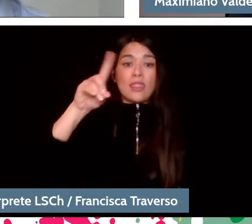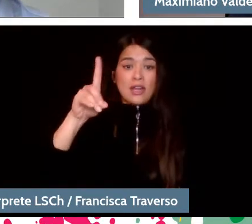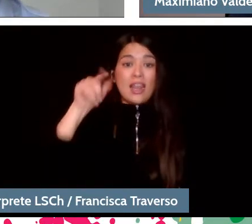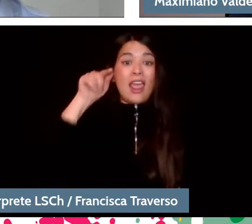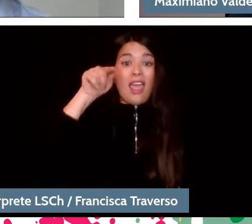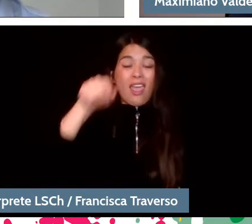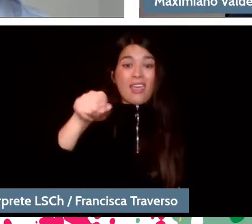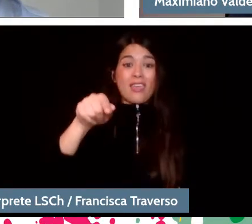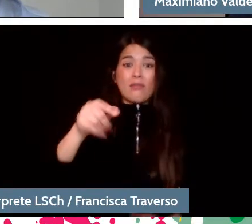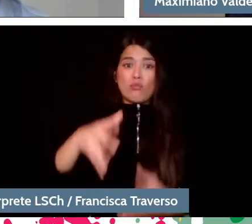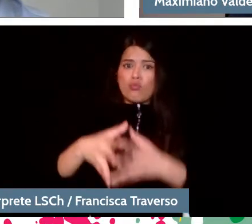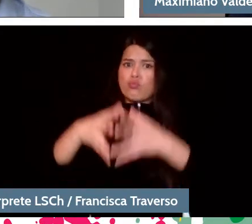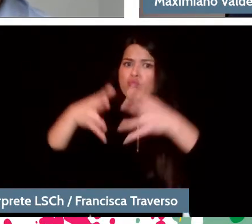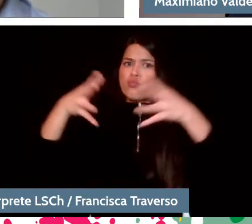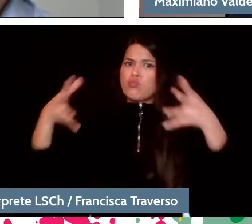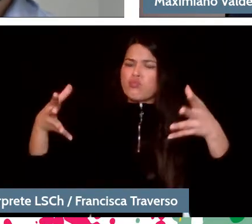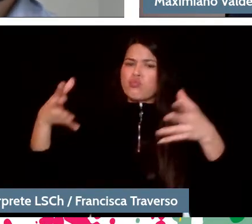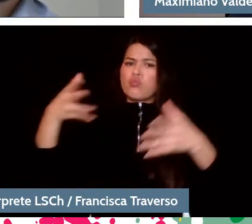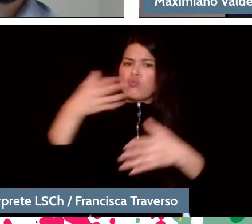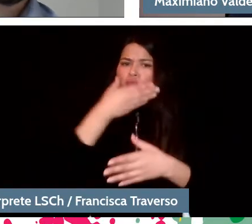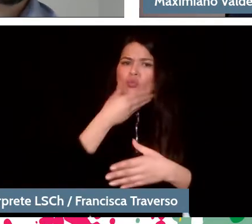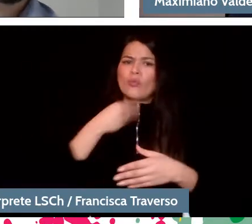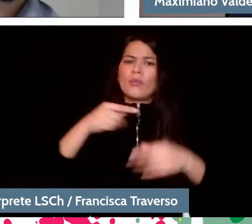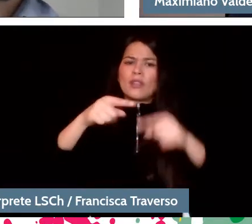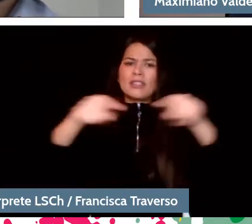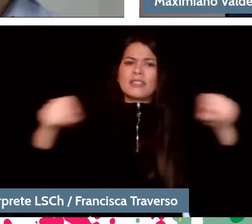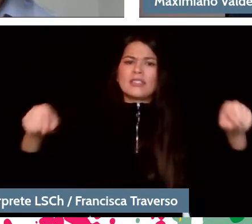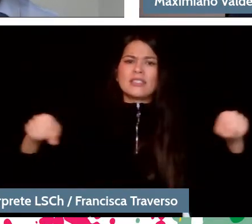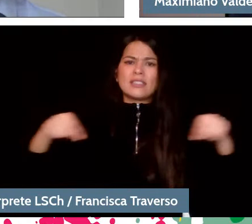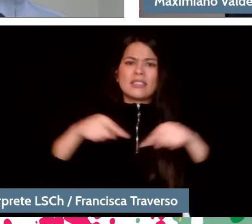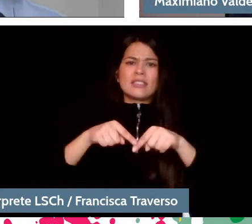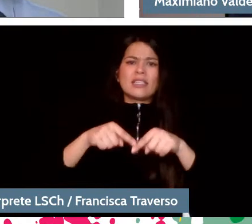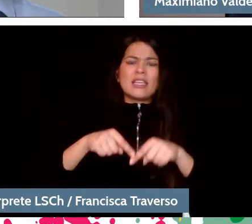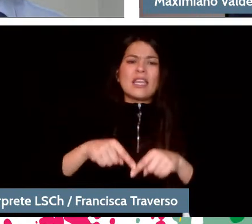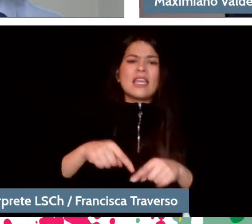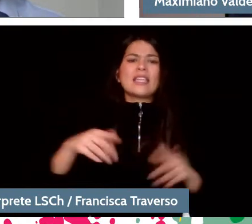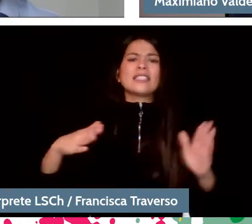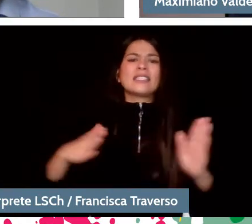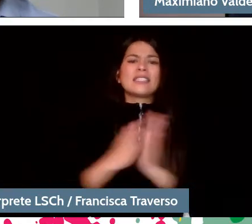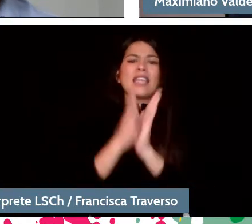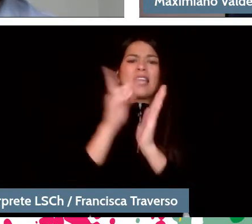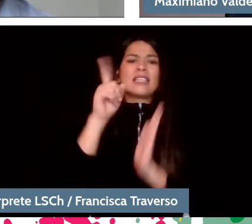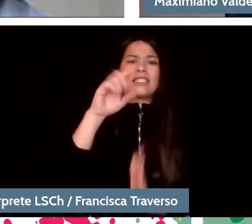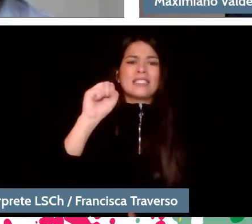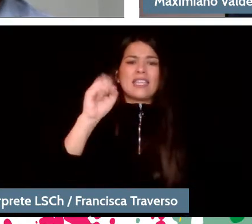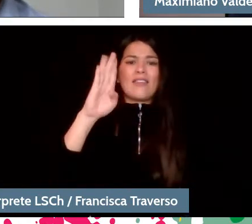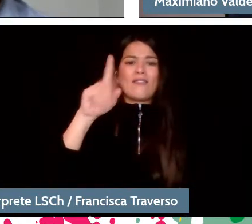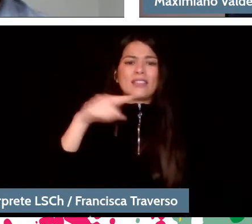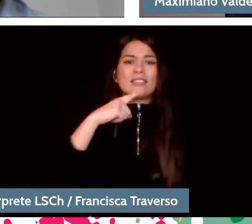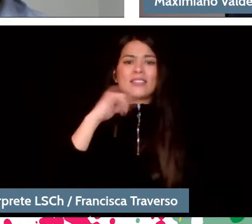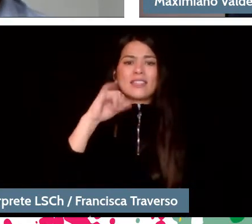The auditoriums of the Basque Country in San Sebastián and Bilbao or Vitoria, the Oviedo